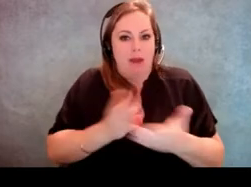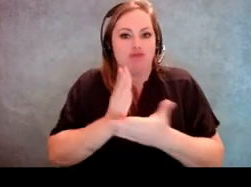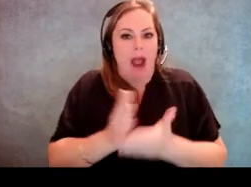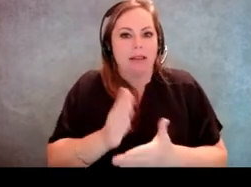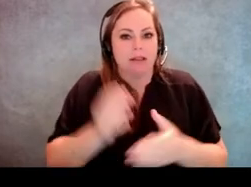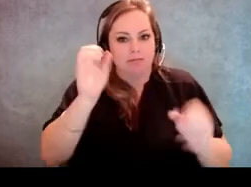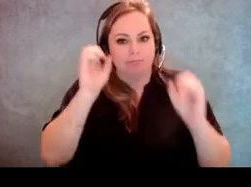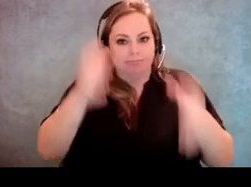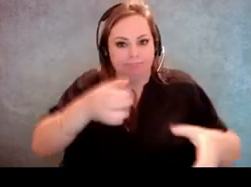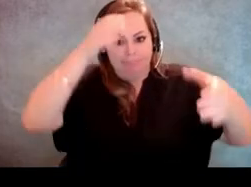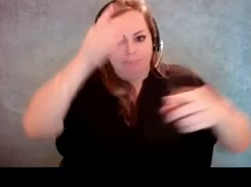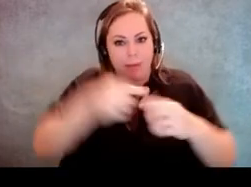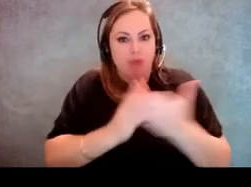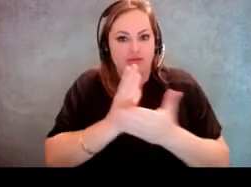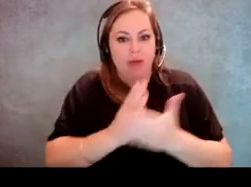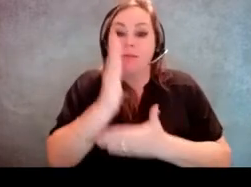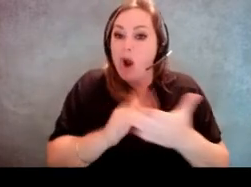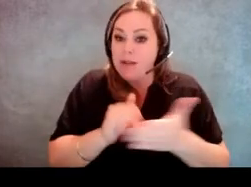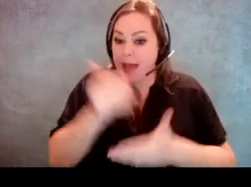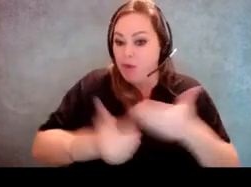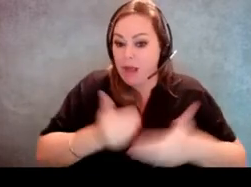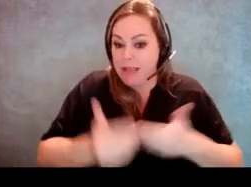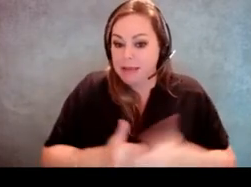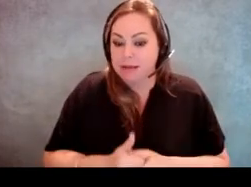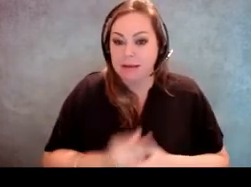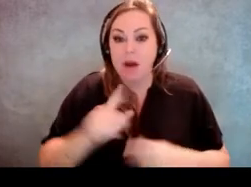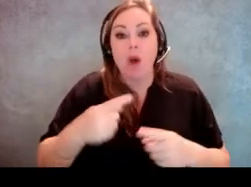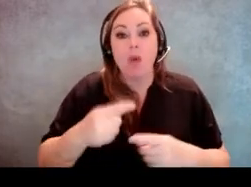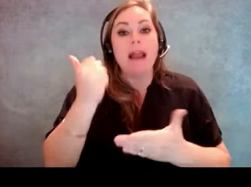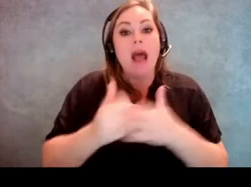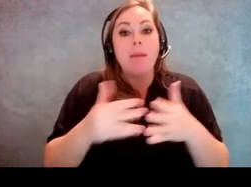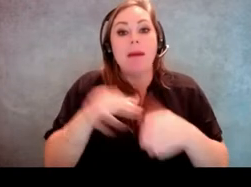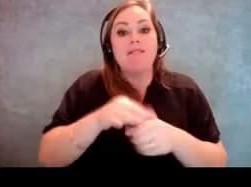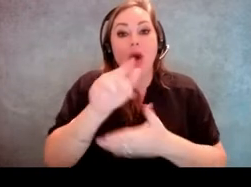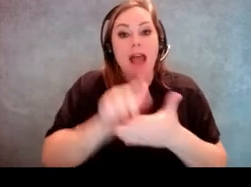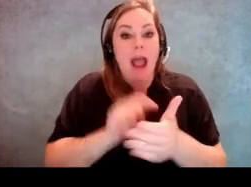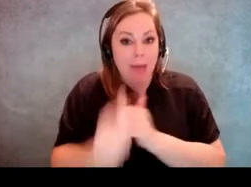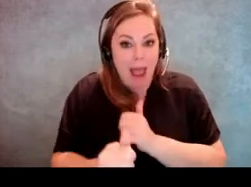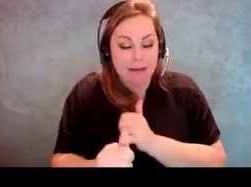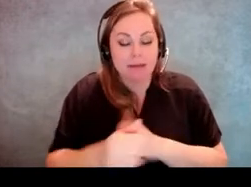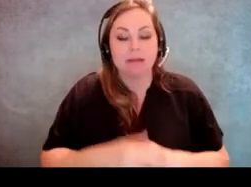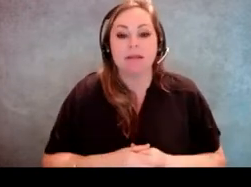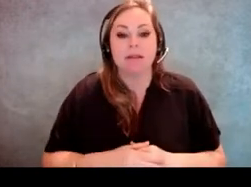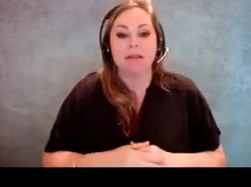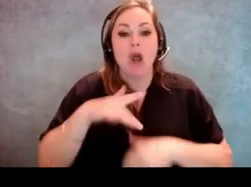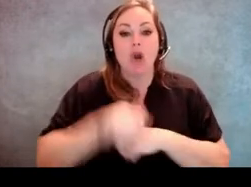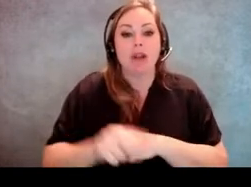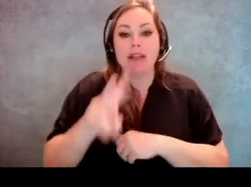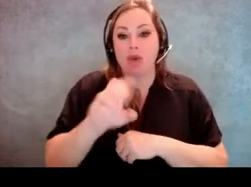And as part of that process, when the Help America Vote Act was passed in the early 2000s,